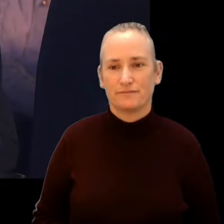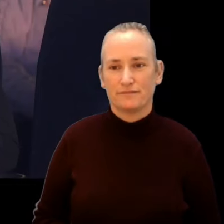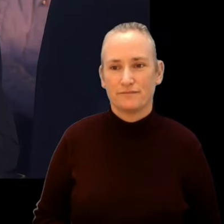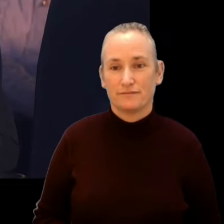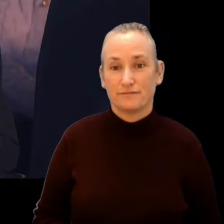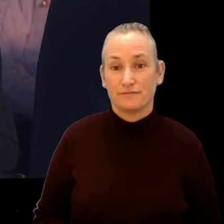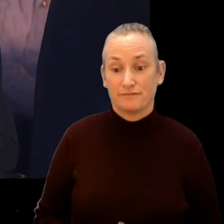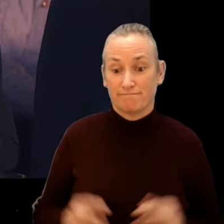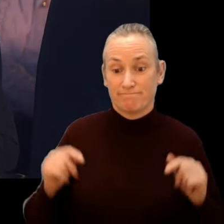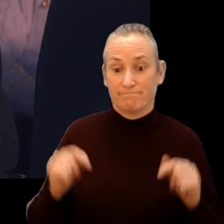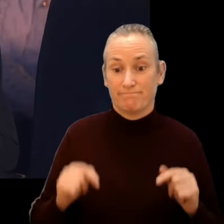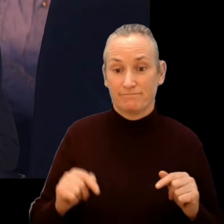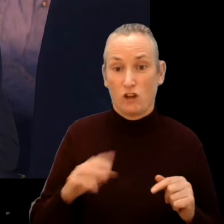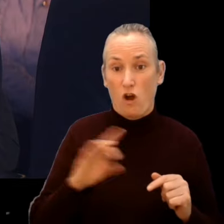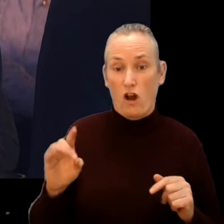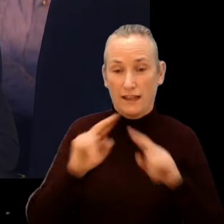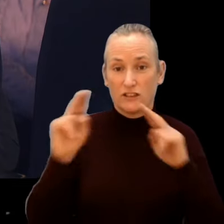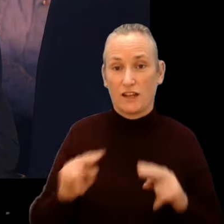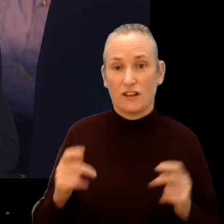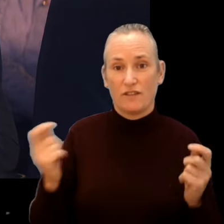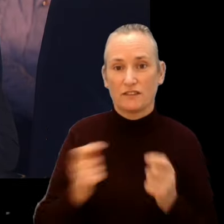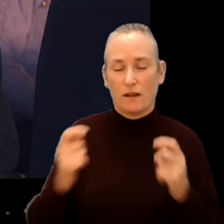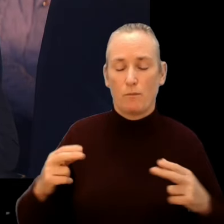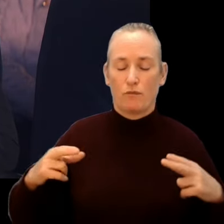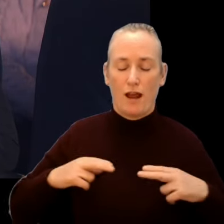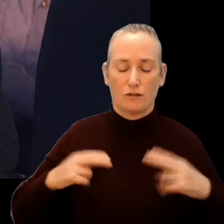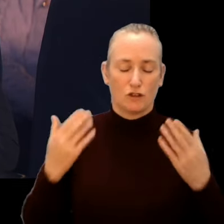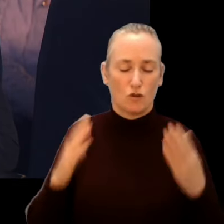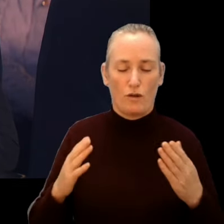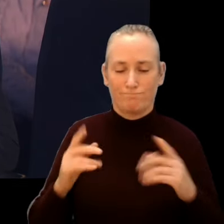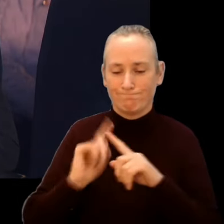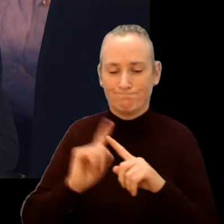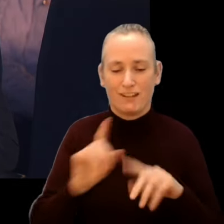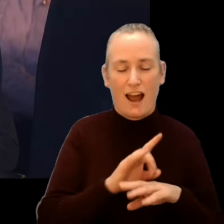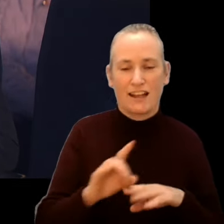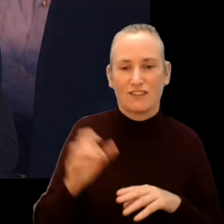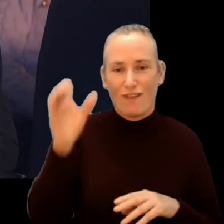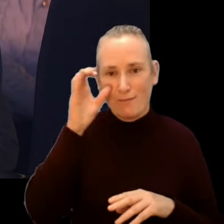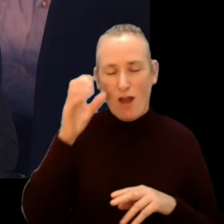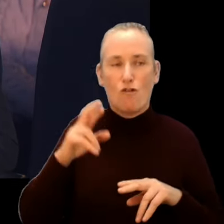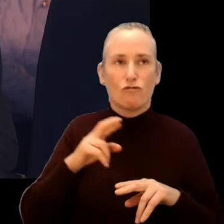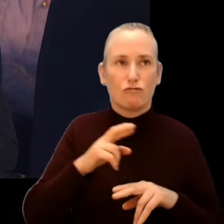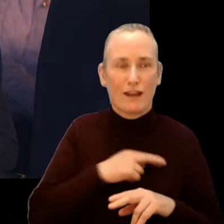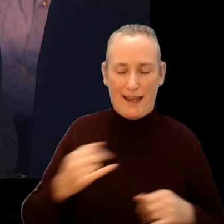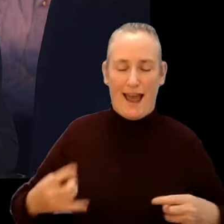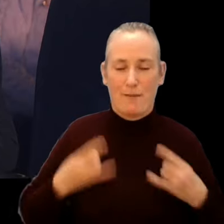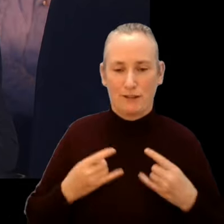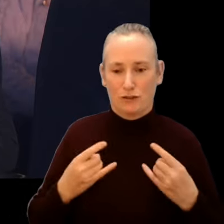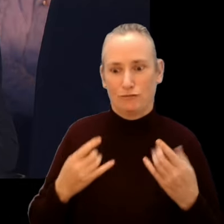We at Cork International Film Festival take pride in showing films of all kinds And I’m really thrilled to present to you the features selection